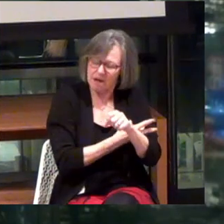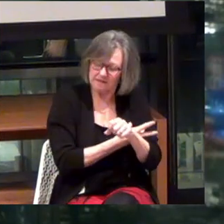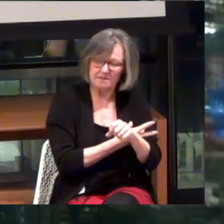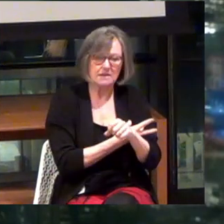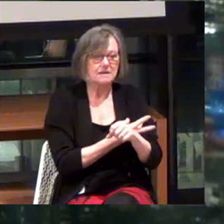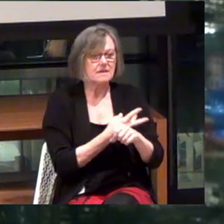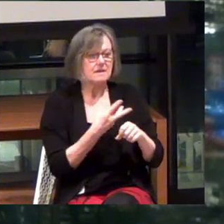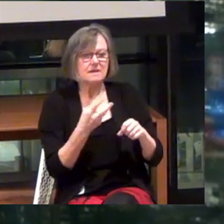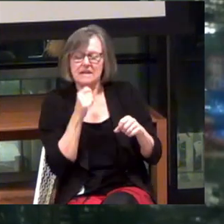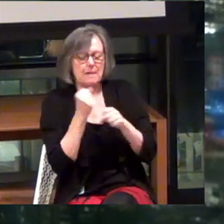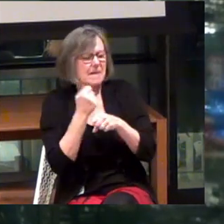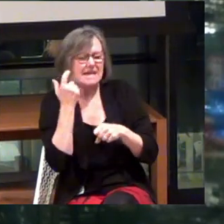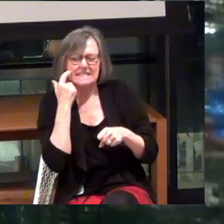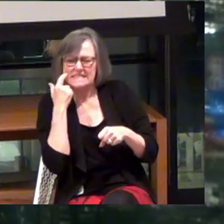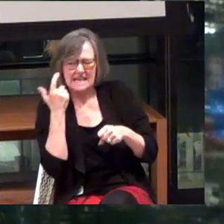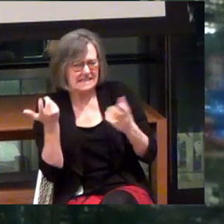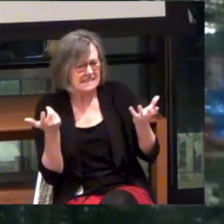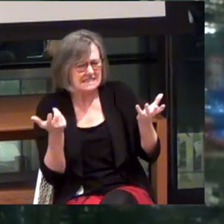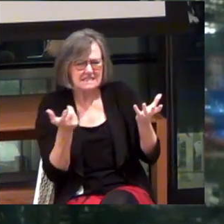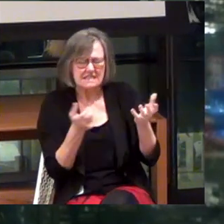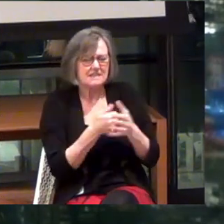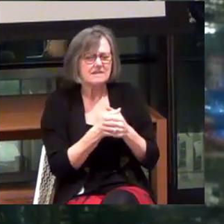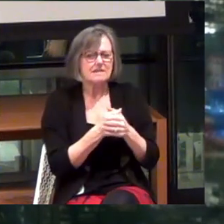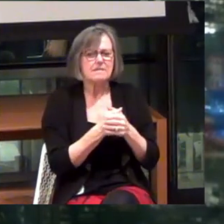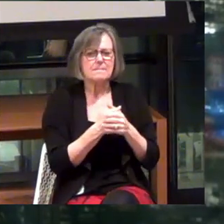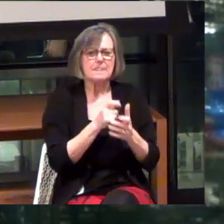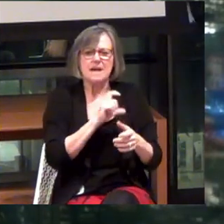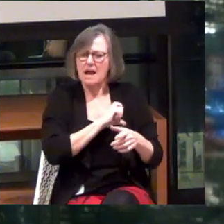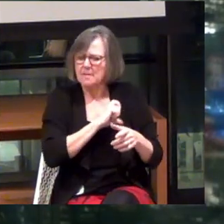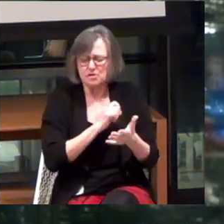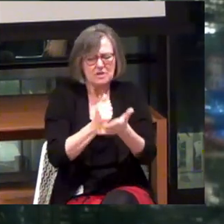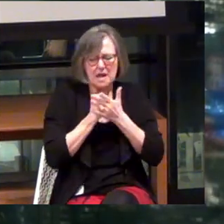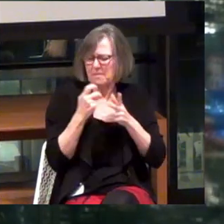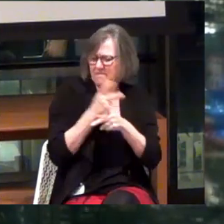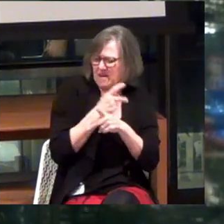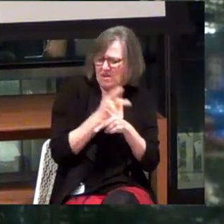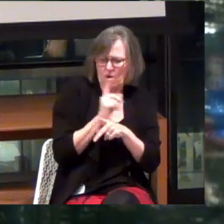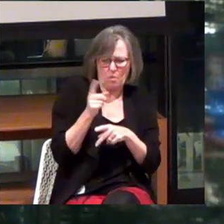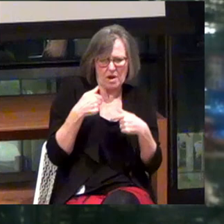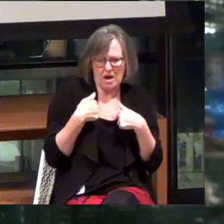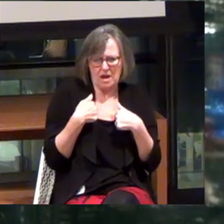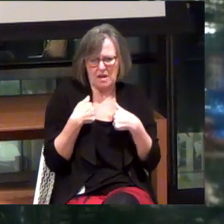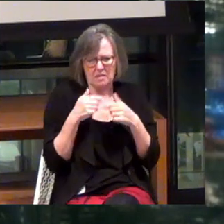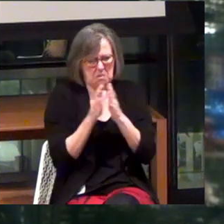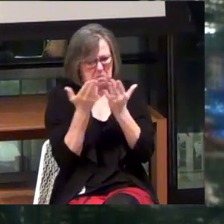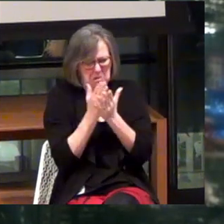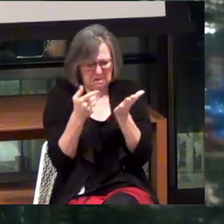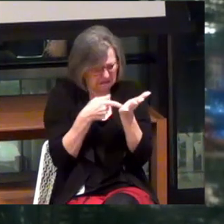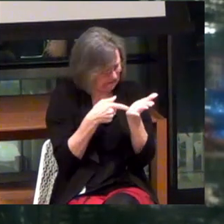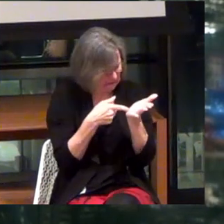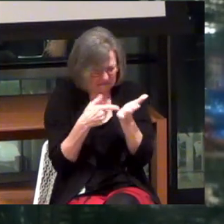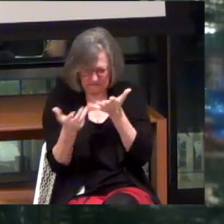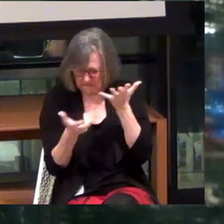Addresses don't make sense. I had to... The cops couldn't help me figure out where I was at. They would pull out a book and everything.